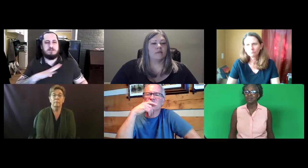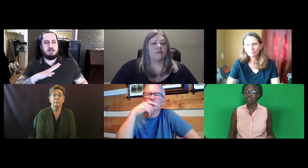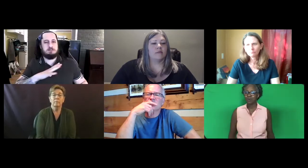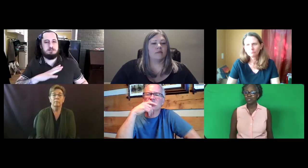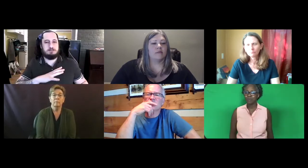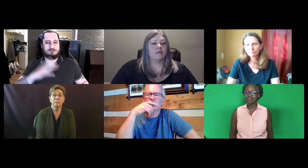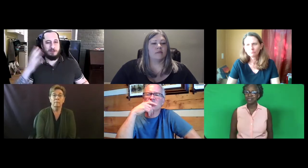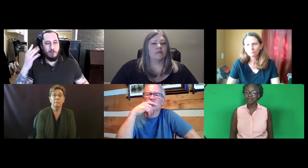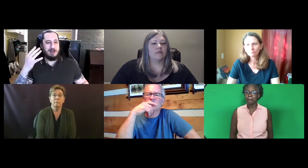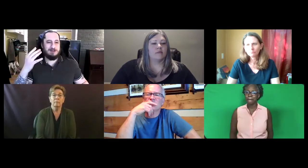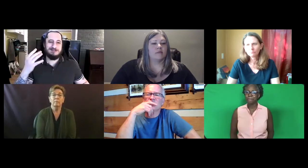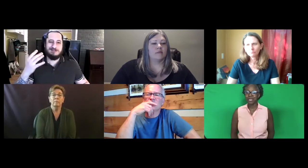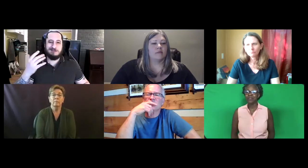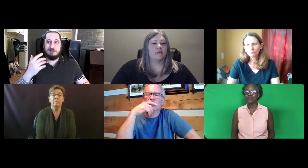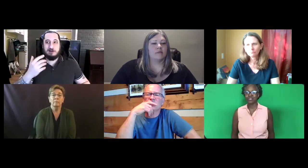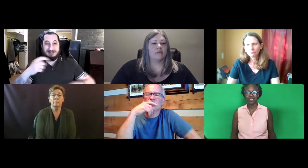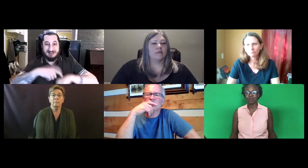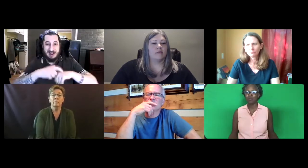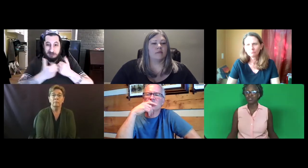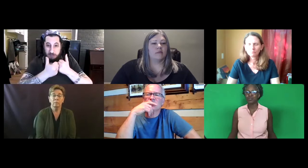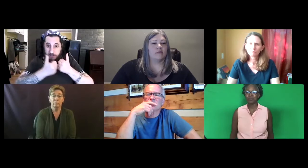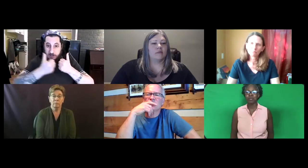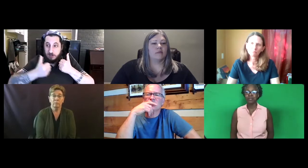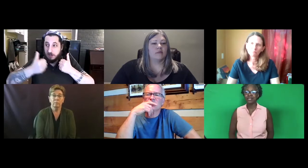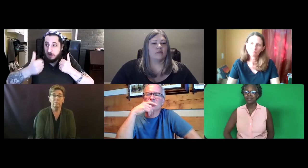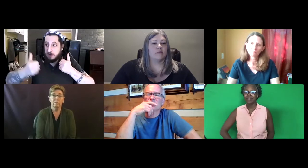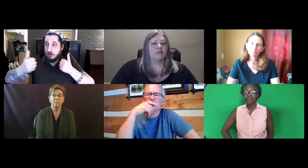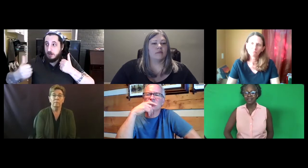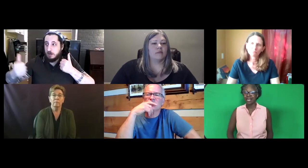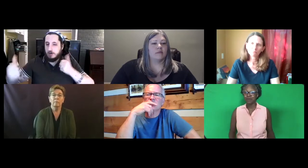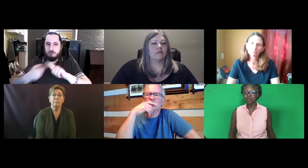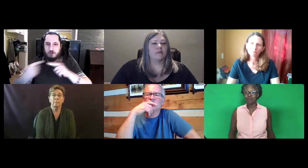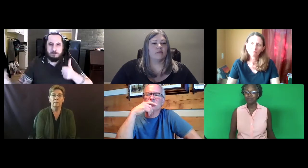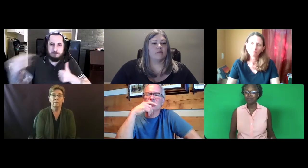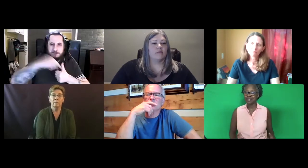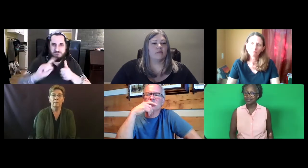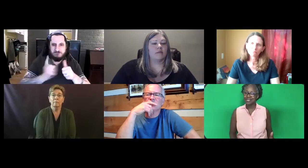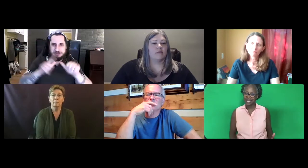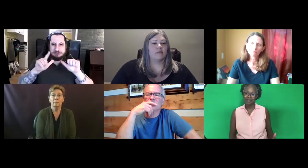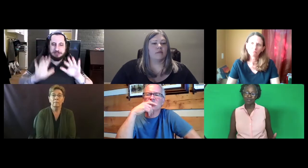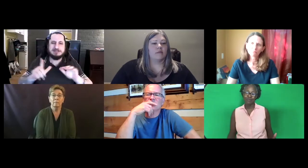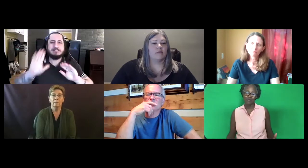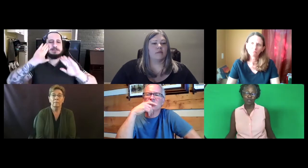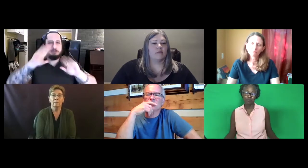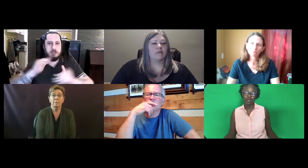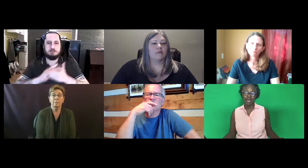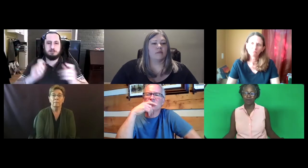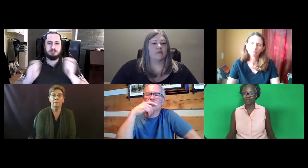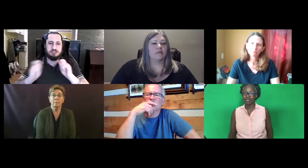results should be the same. And if they're the same over a two-year period, then that would be great because the testers are spread out.